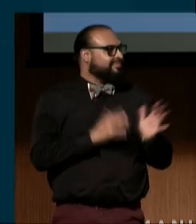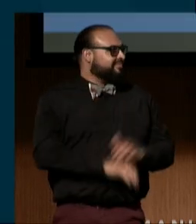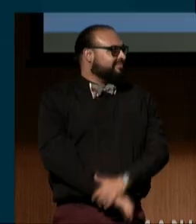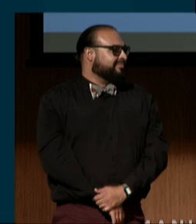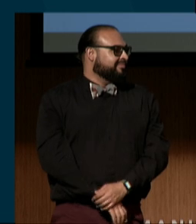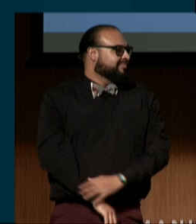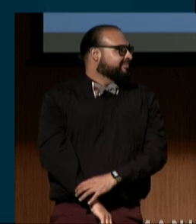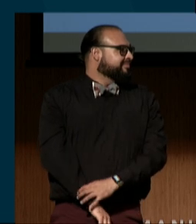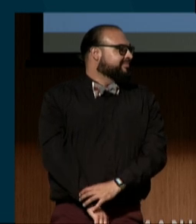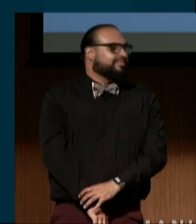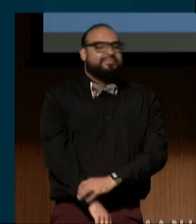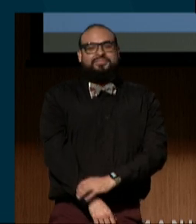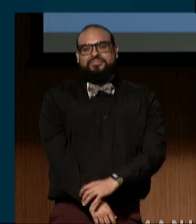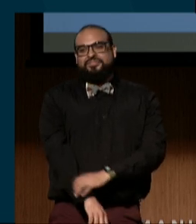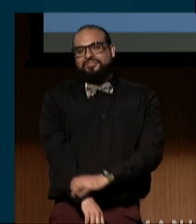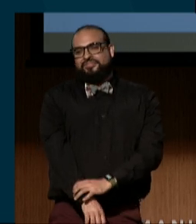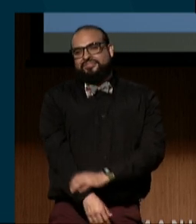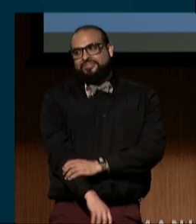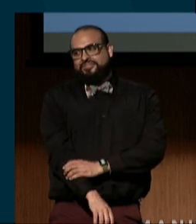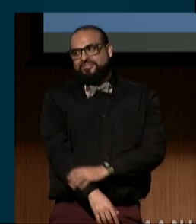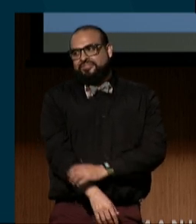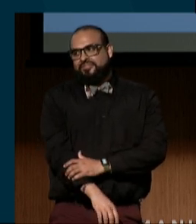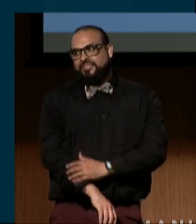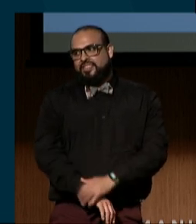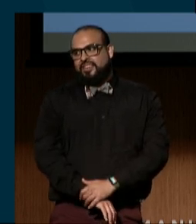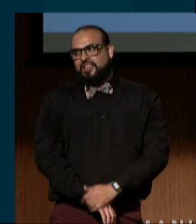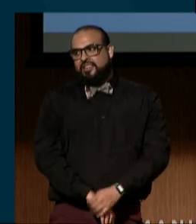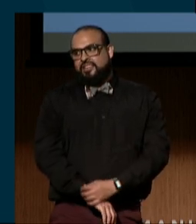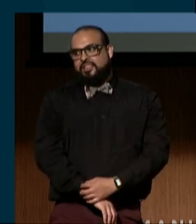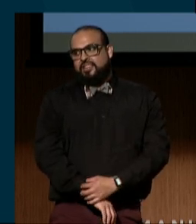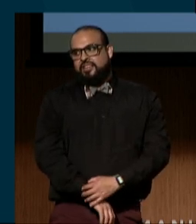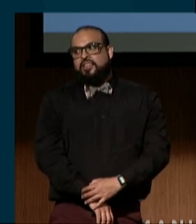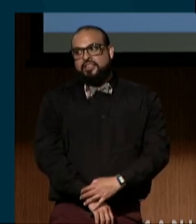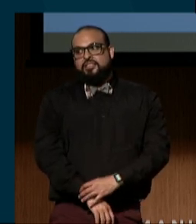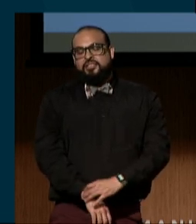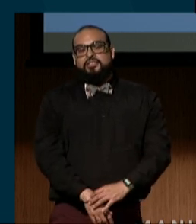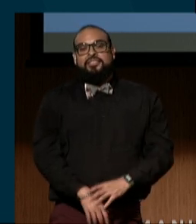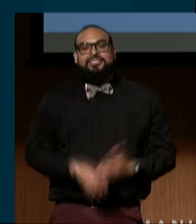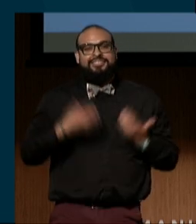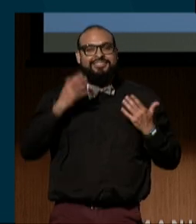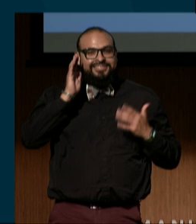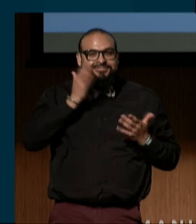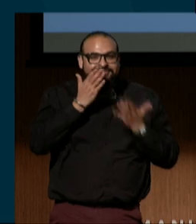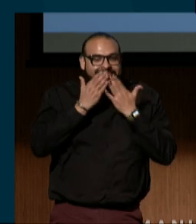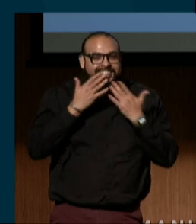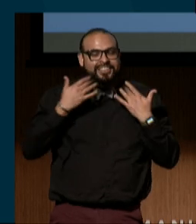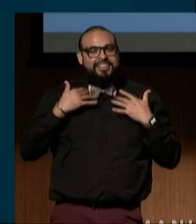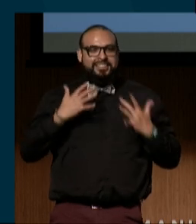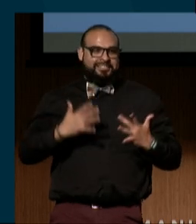(audience applauding) Thank you, I am delighted to see you all here,